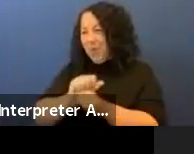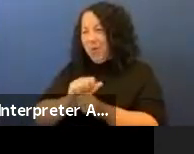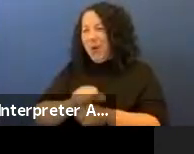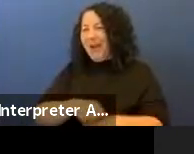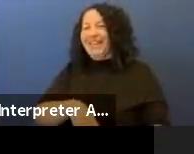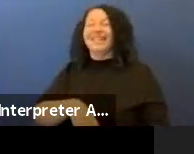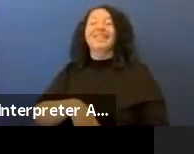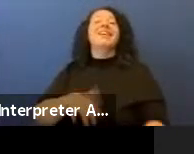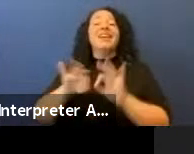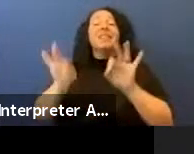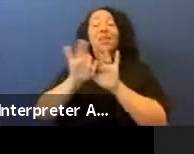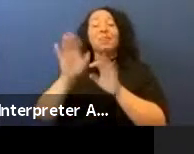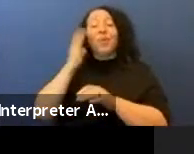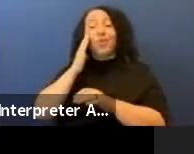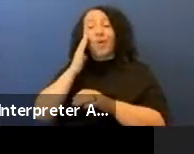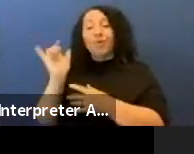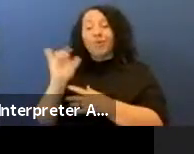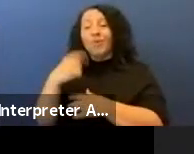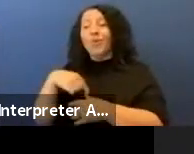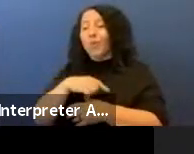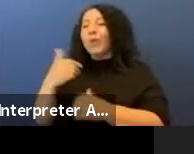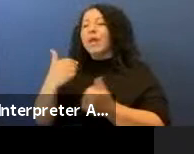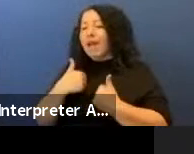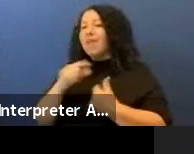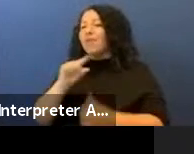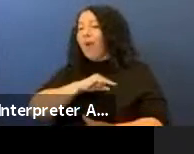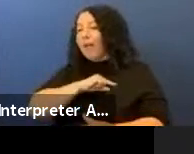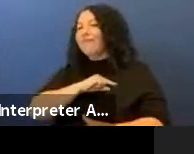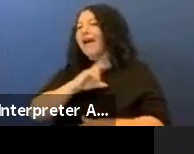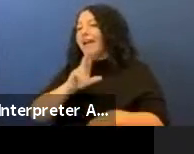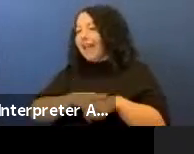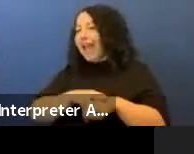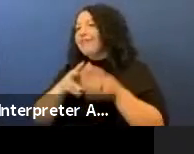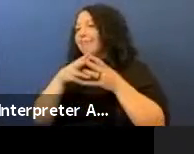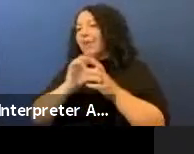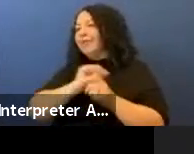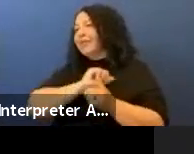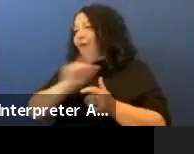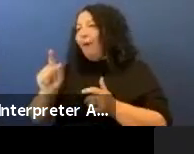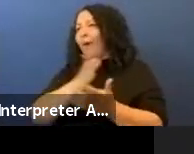It's important to know also that we do have qualified Native Americans in all fields, in the arts fields, art